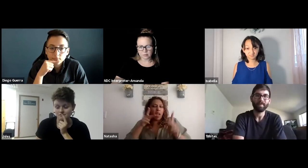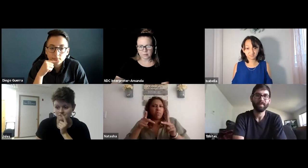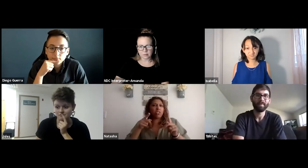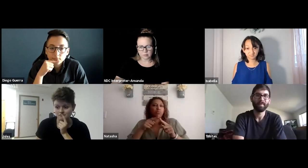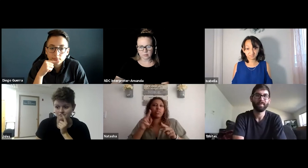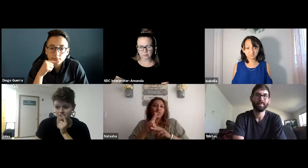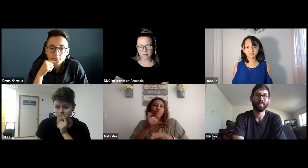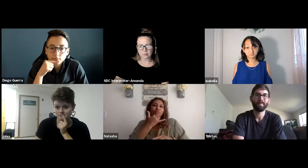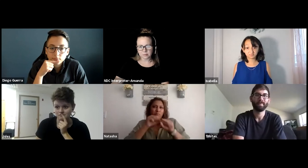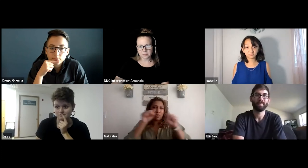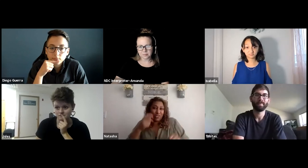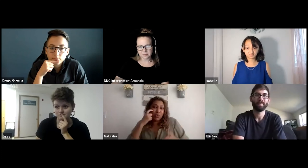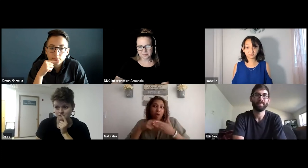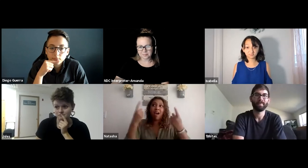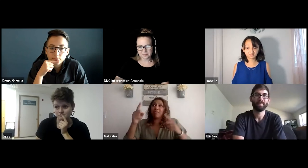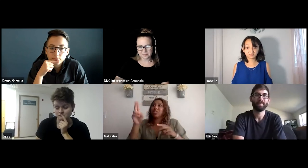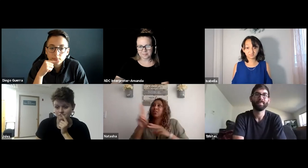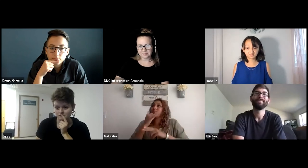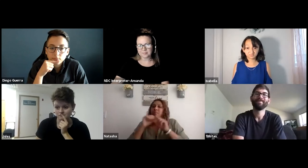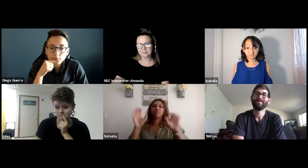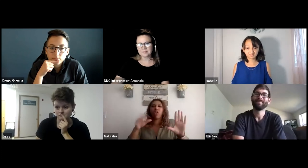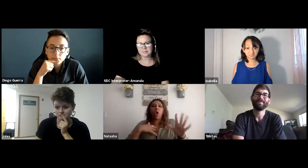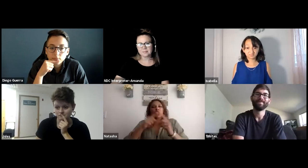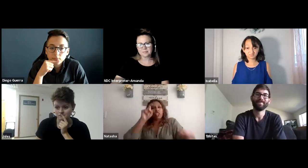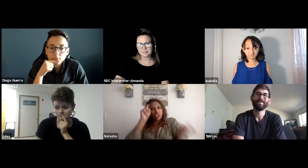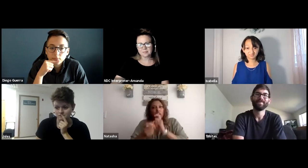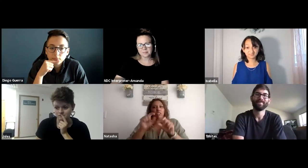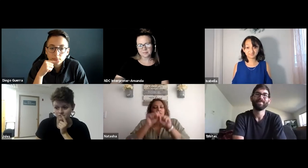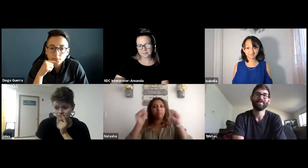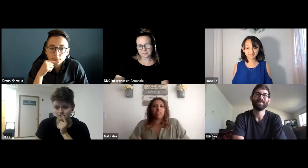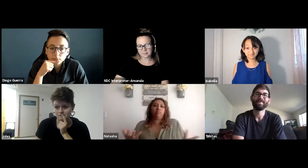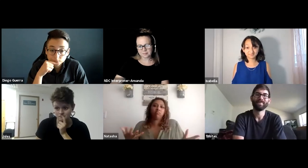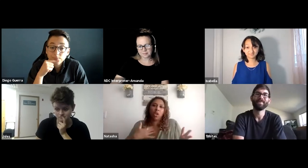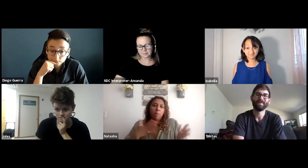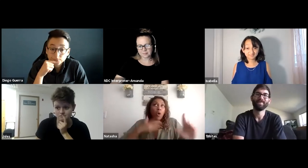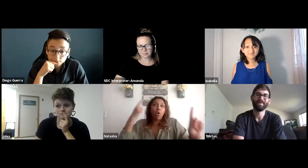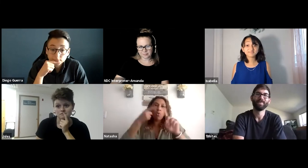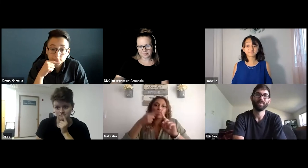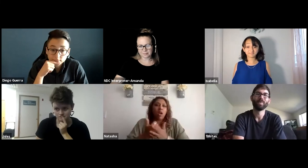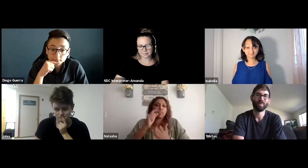I've taken that huge step because my goal it to help other Deaf people by fixing the wrongs in the system.